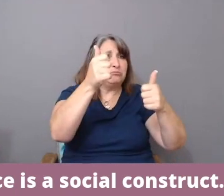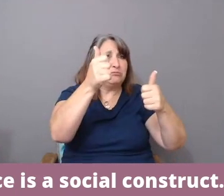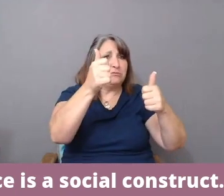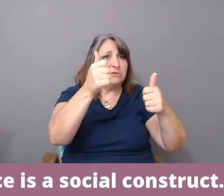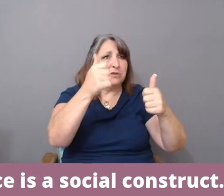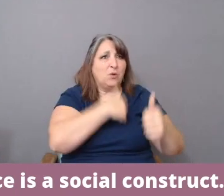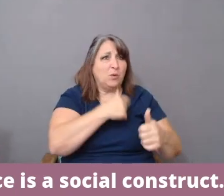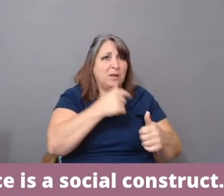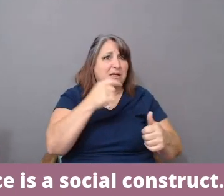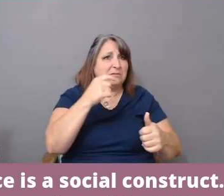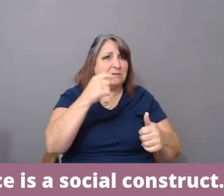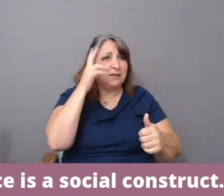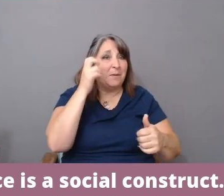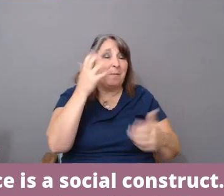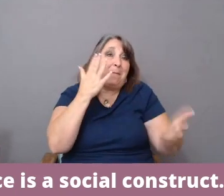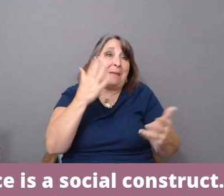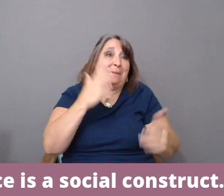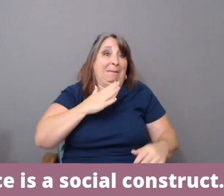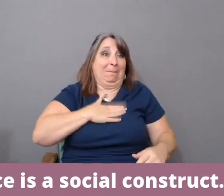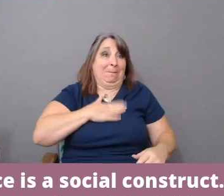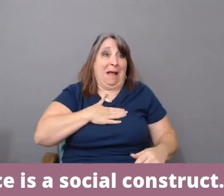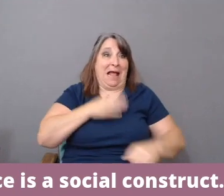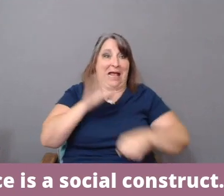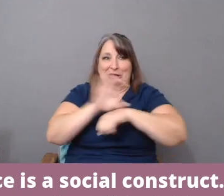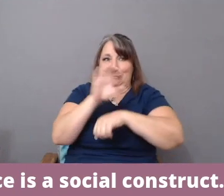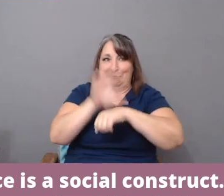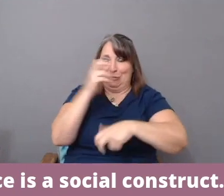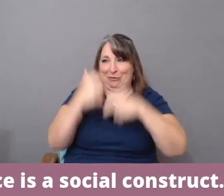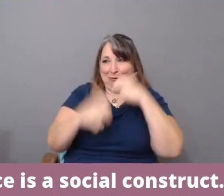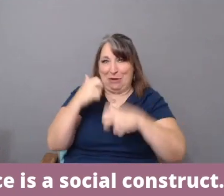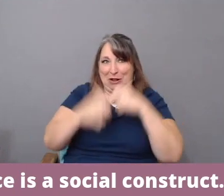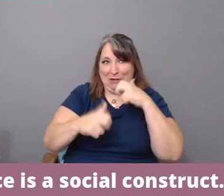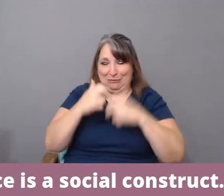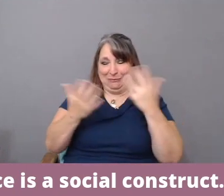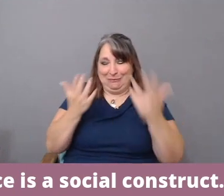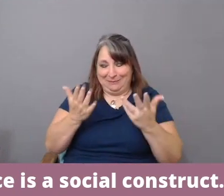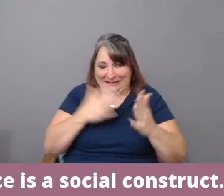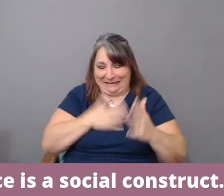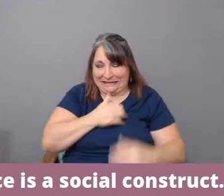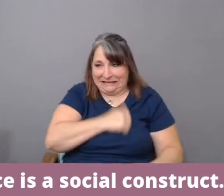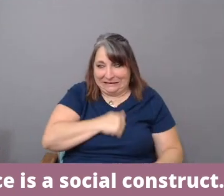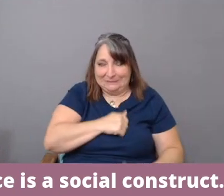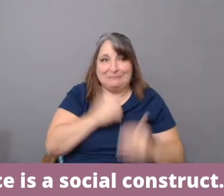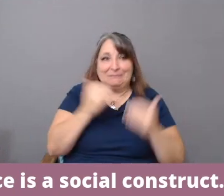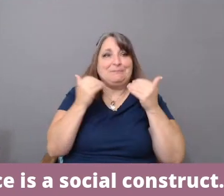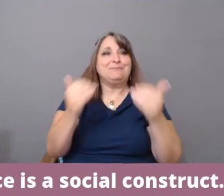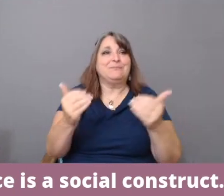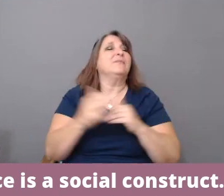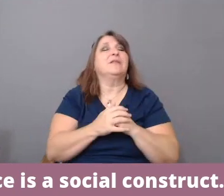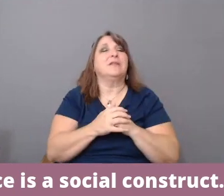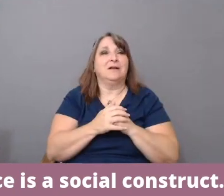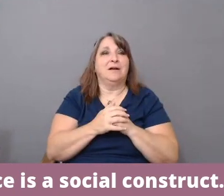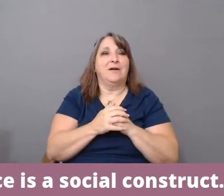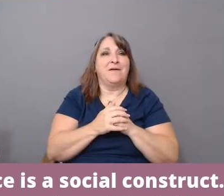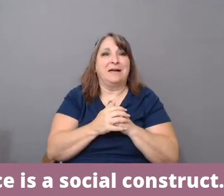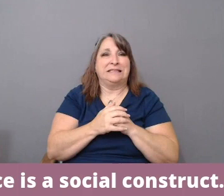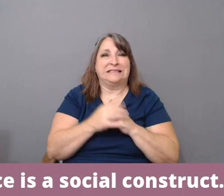So that might have been my-- a technical glitch on my end. You know, you-- and I didn't hear the last part of that.